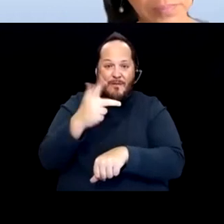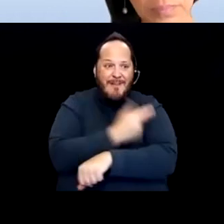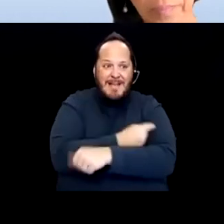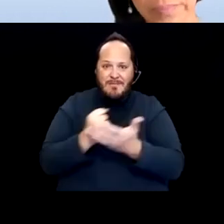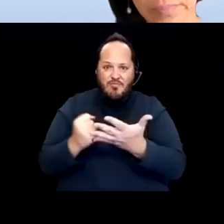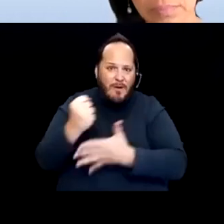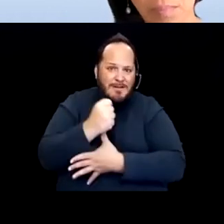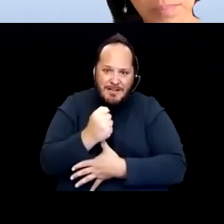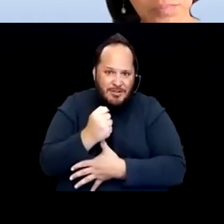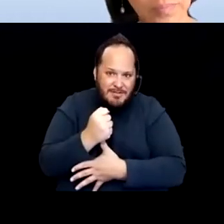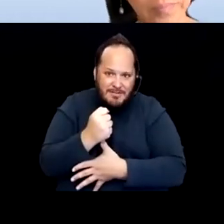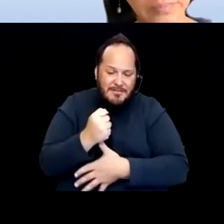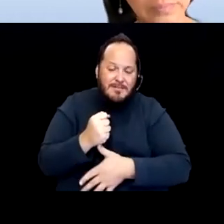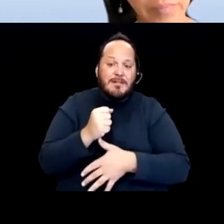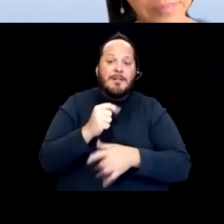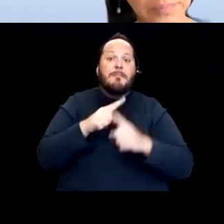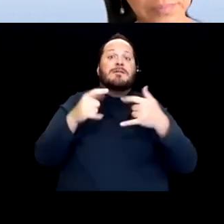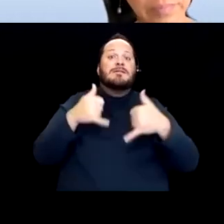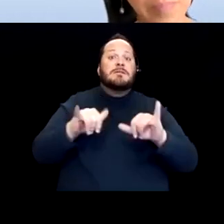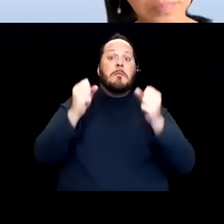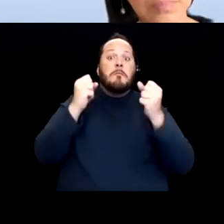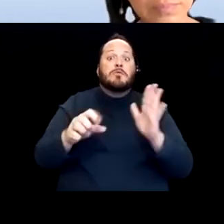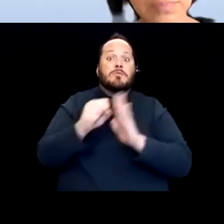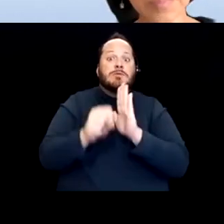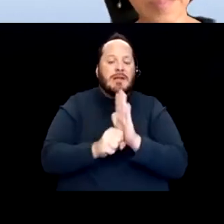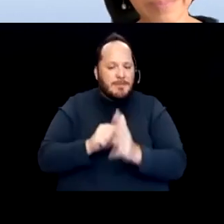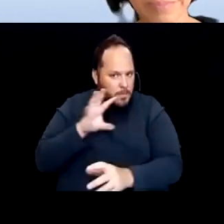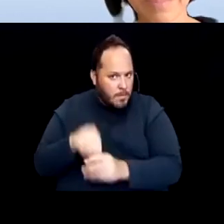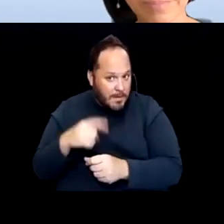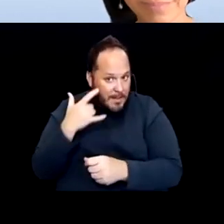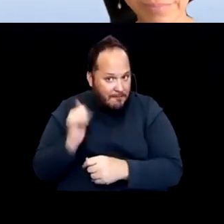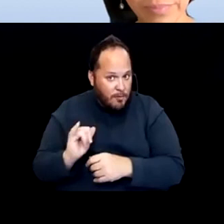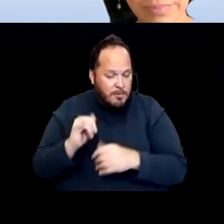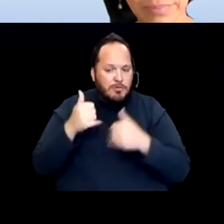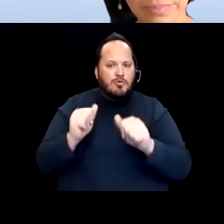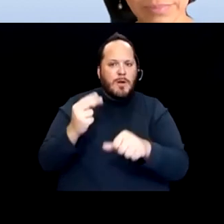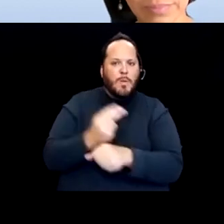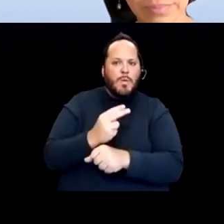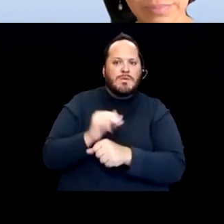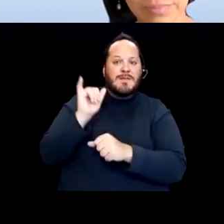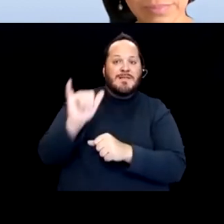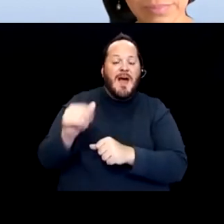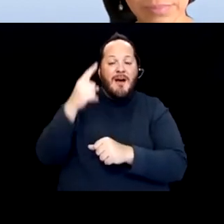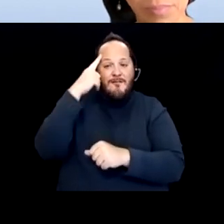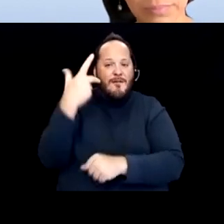And yet multiple states, including California tried to use it for vaccine prioritization.